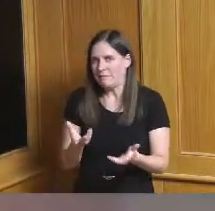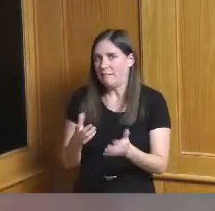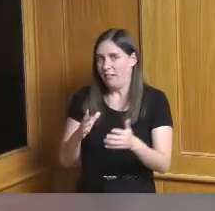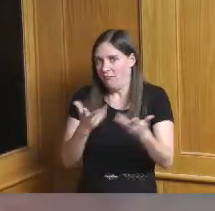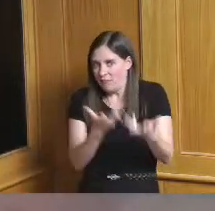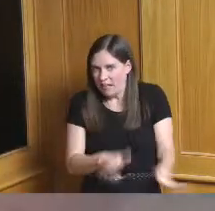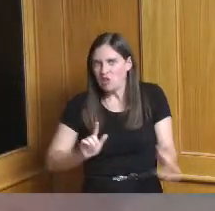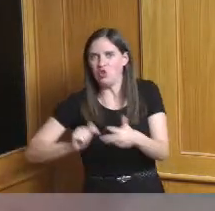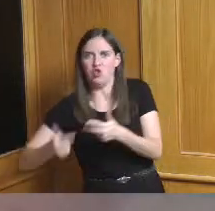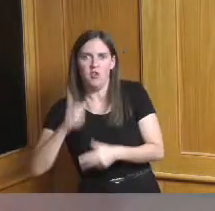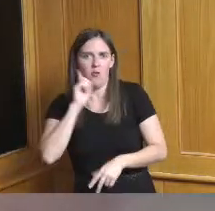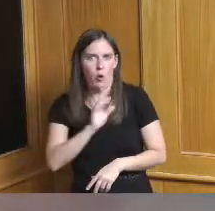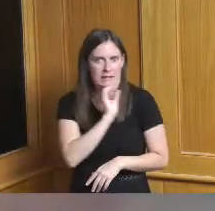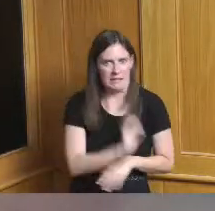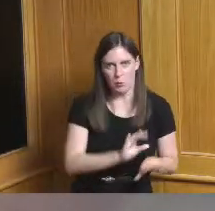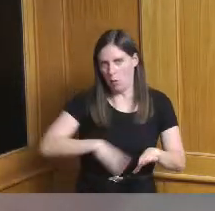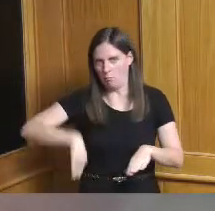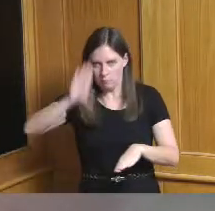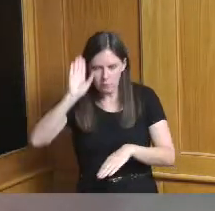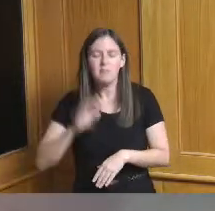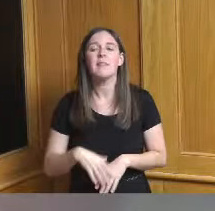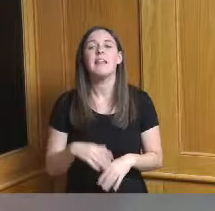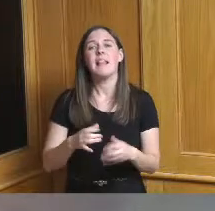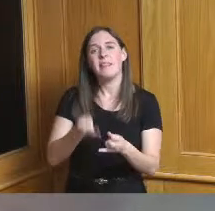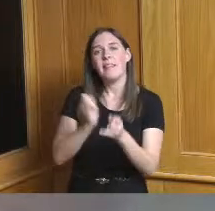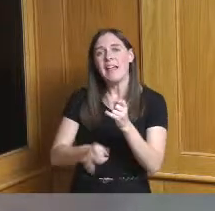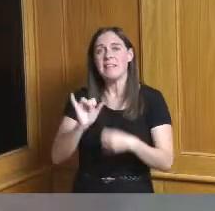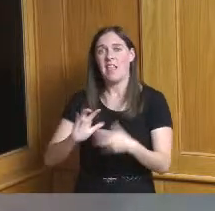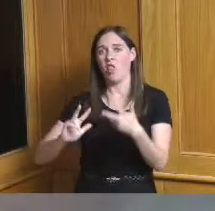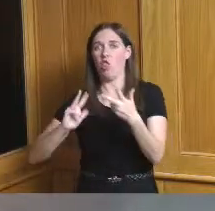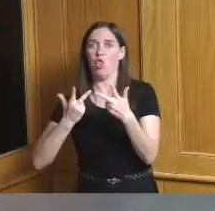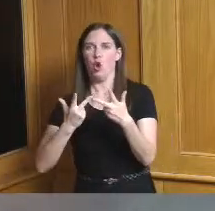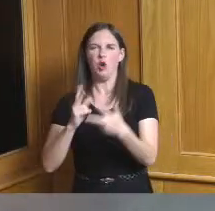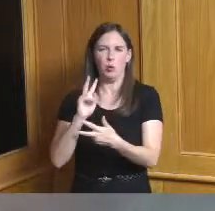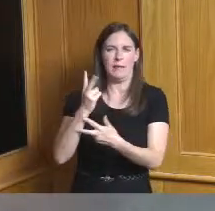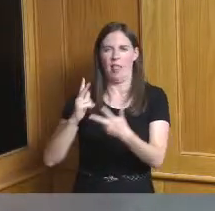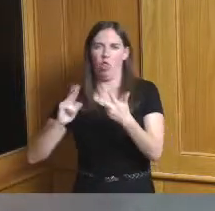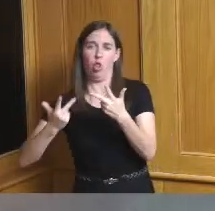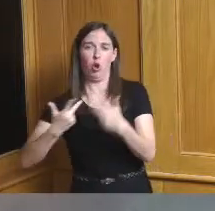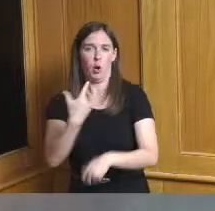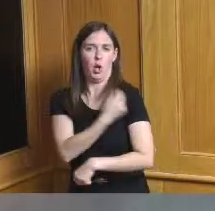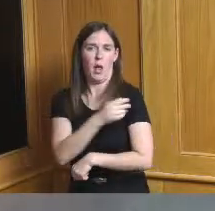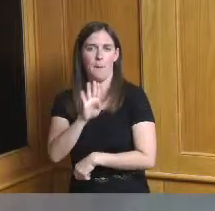the last slide that I have deals with the booster shots in Ohio these became available officially